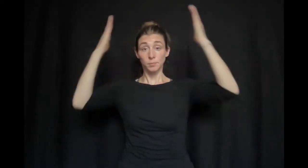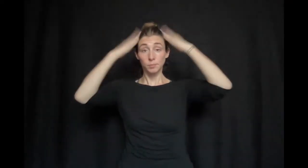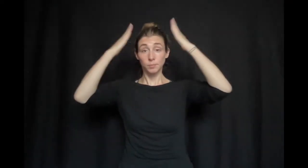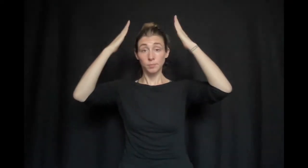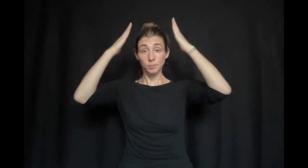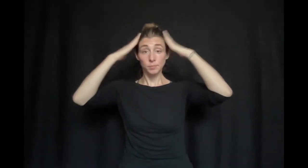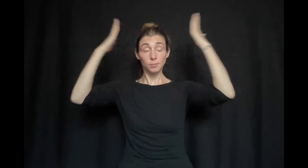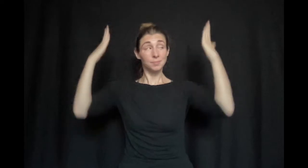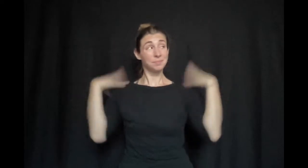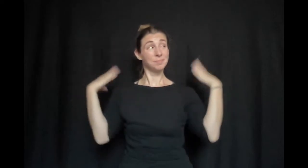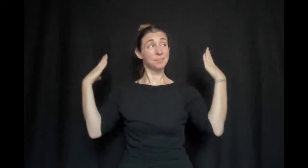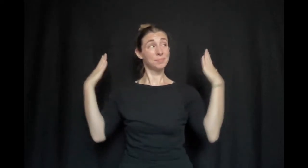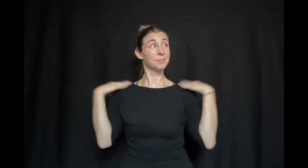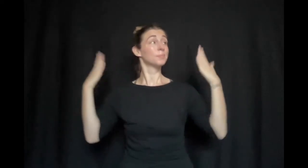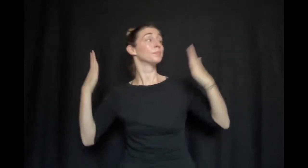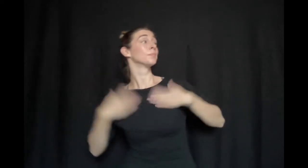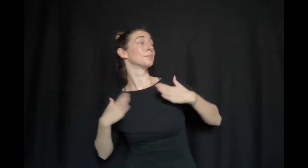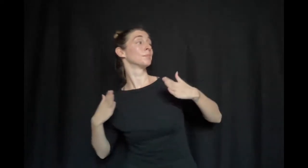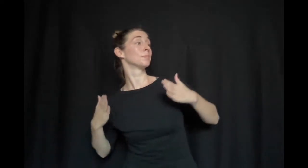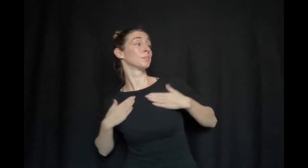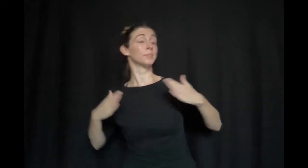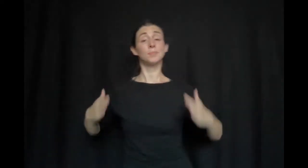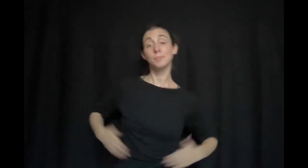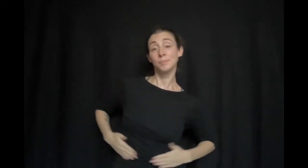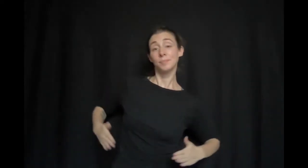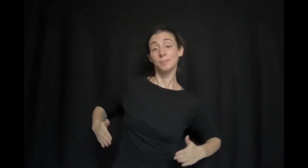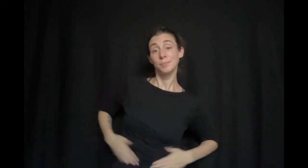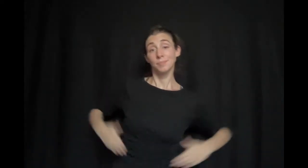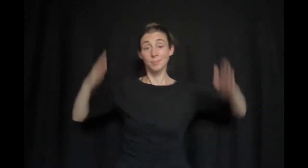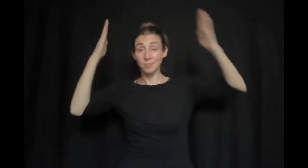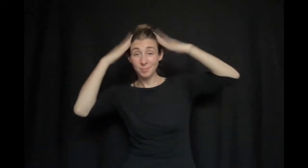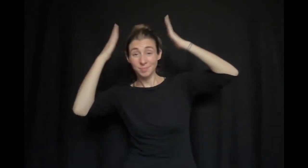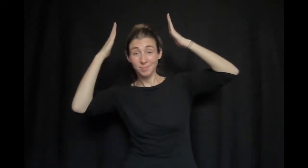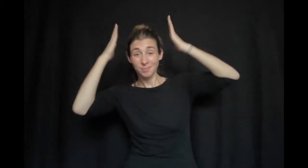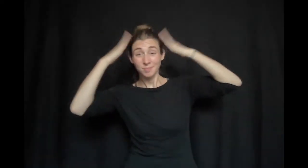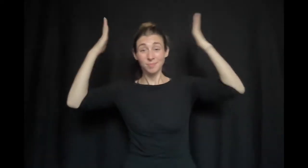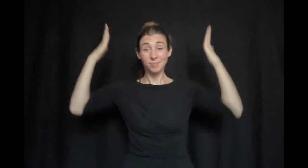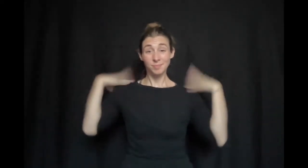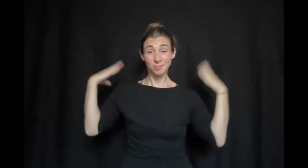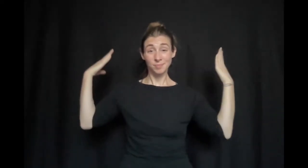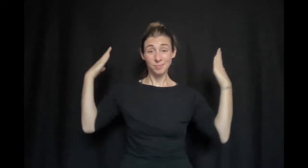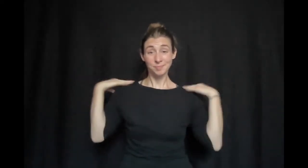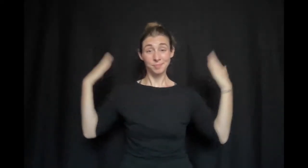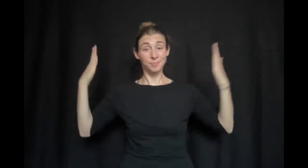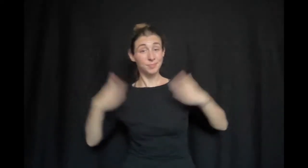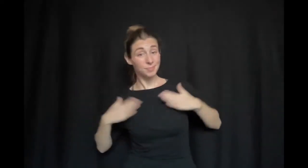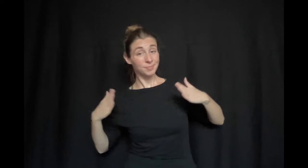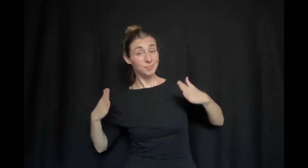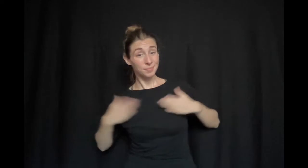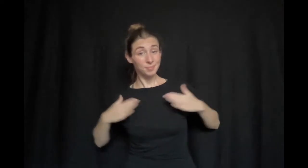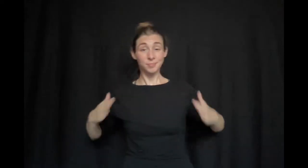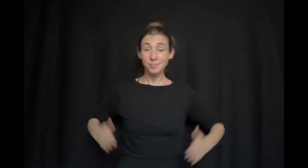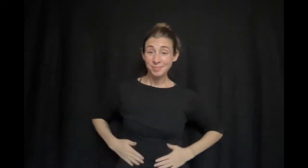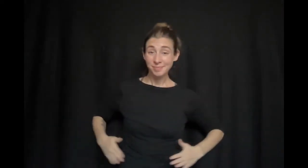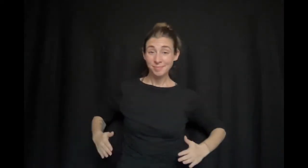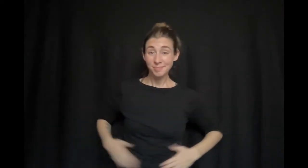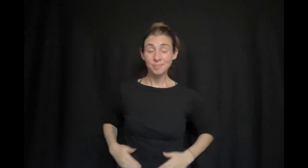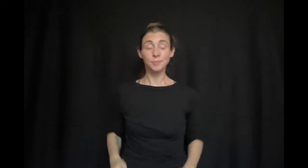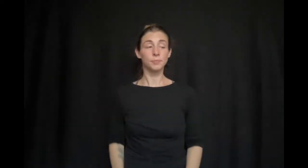tap my head tap my shoulders tap my chest tap my tummy